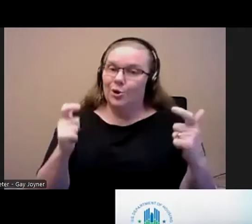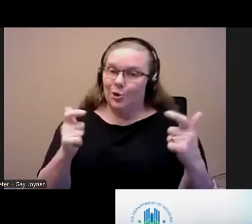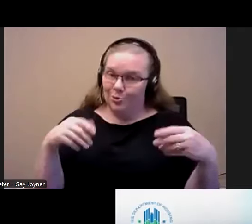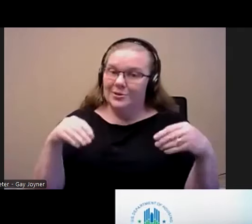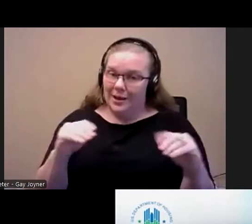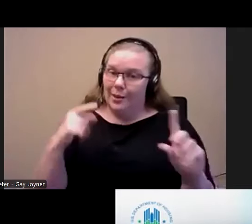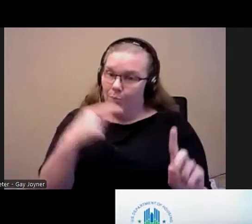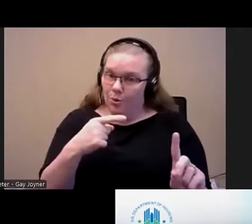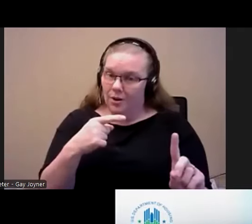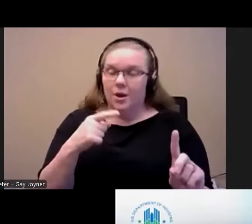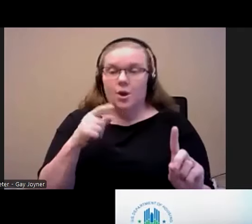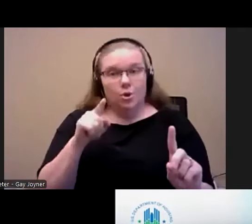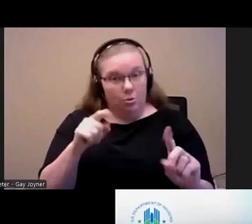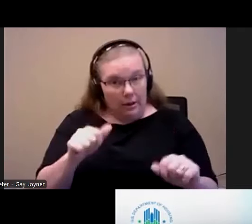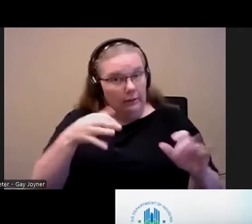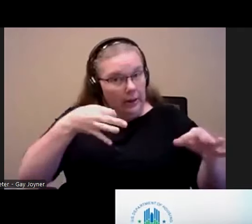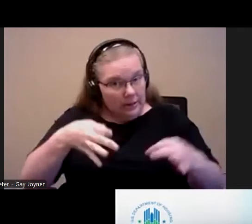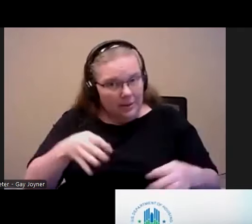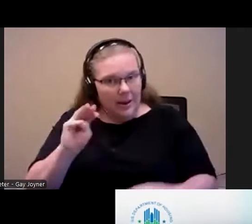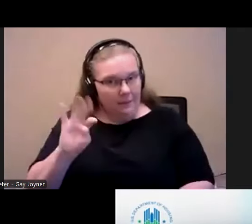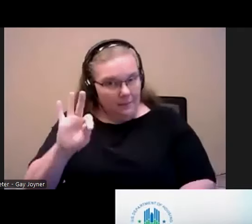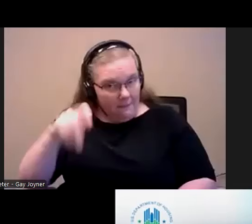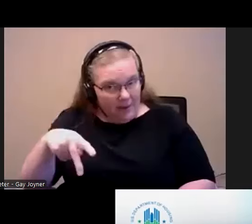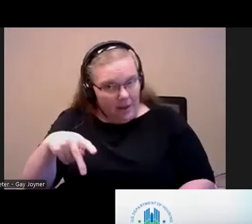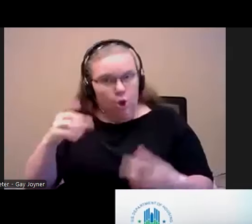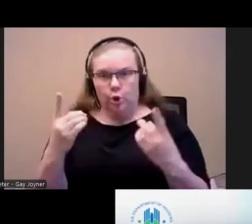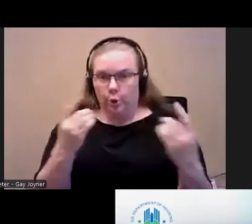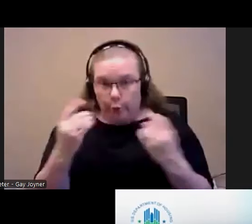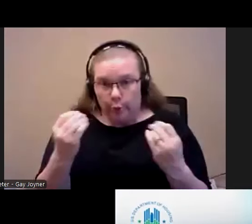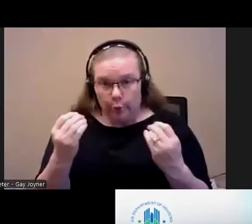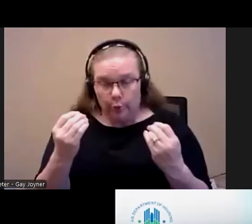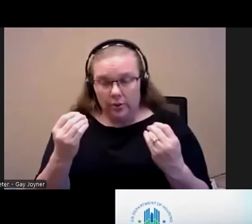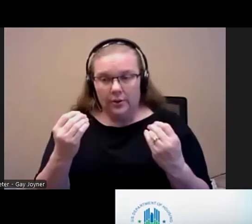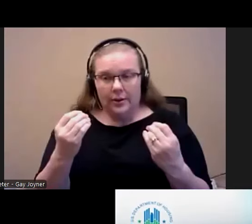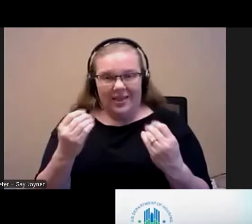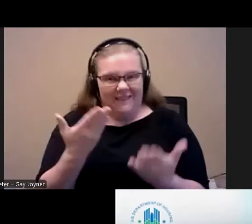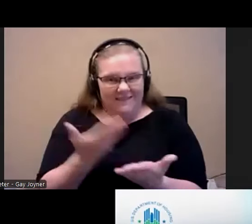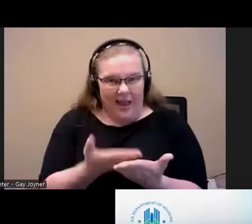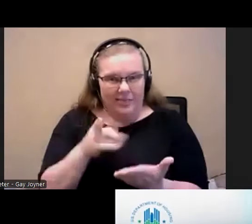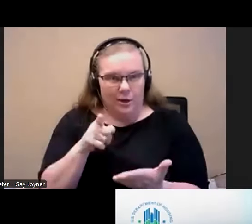can explain what does Money Follows the Person do, the fact that you can also not only provide